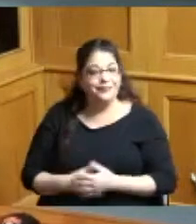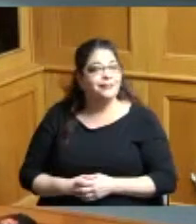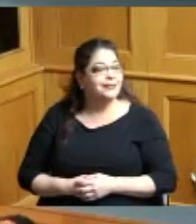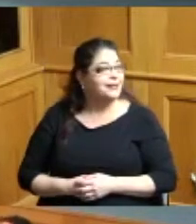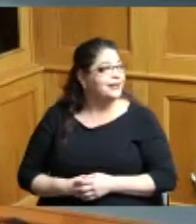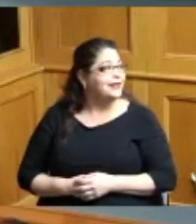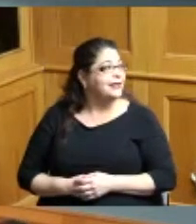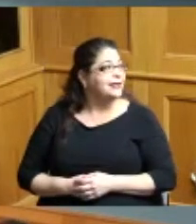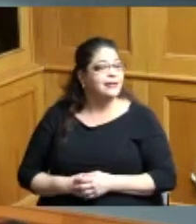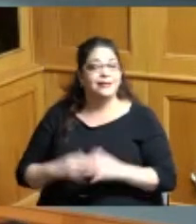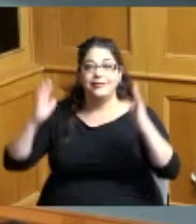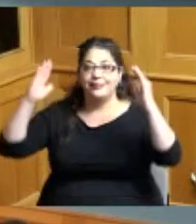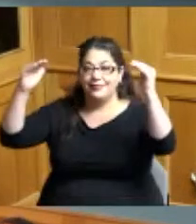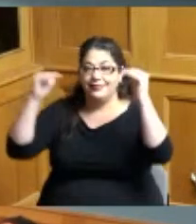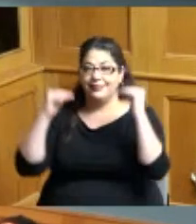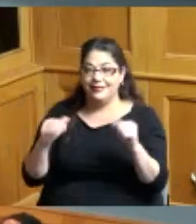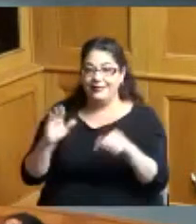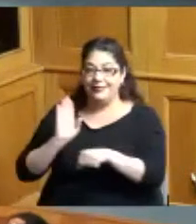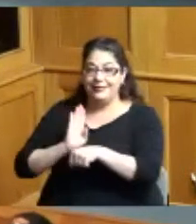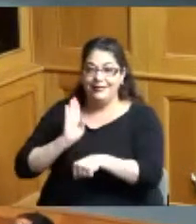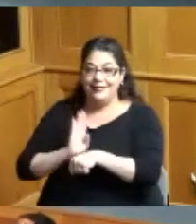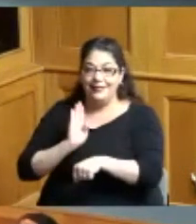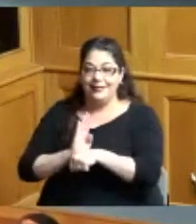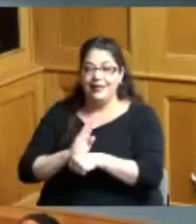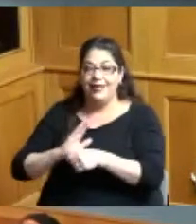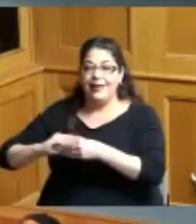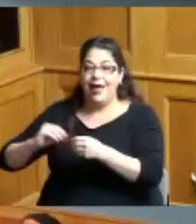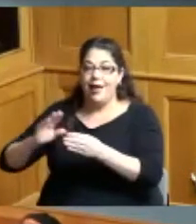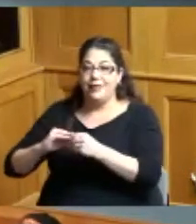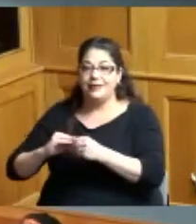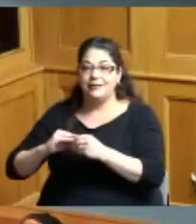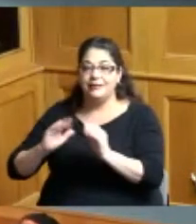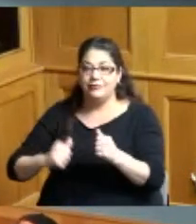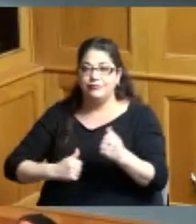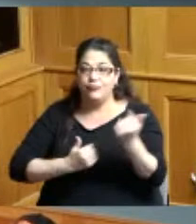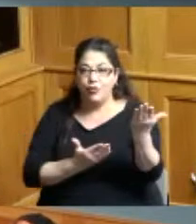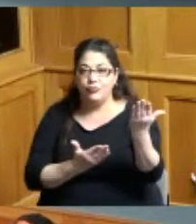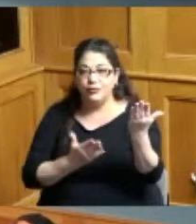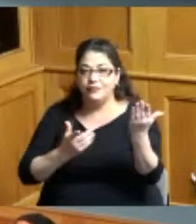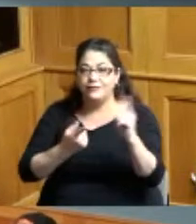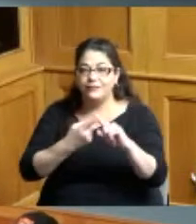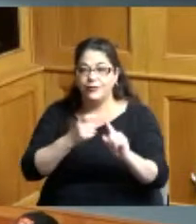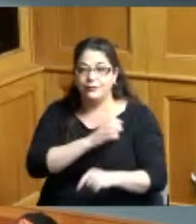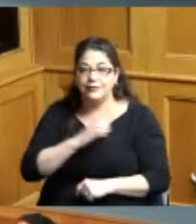so our next order of business would be comments and motions by our Commissioners I